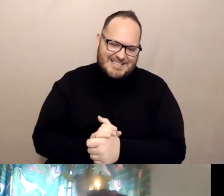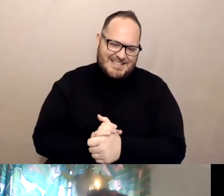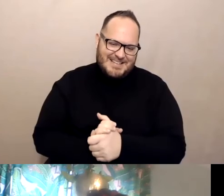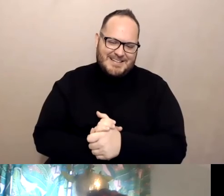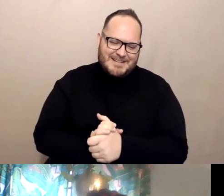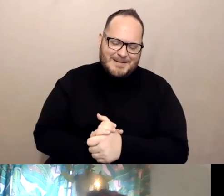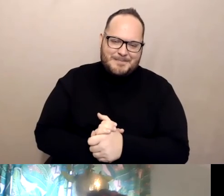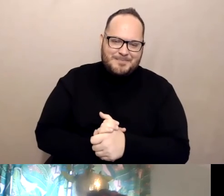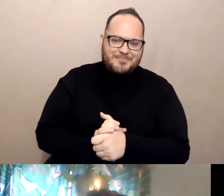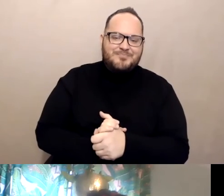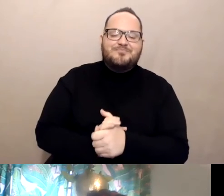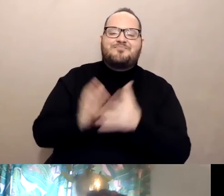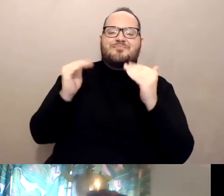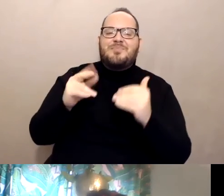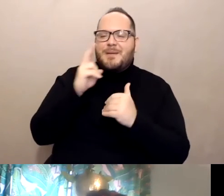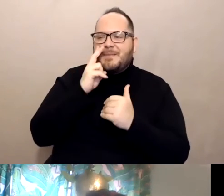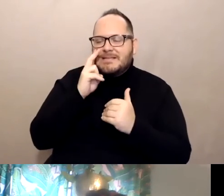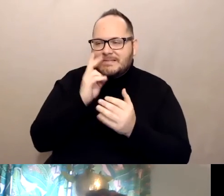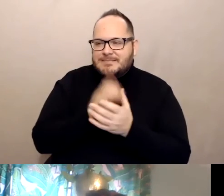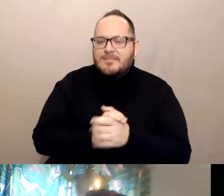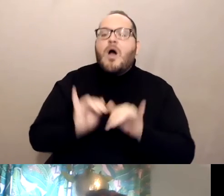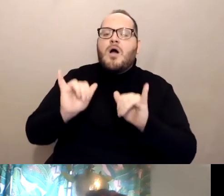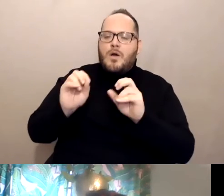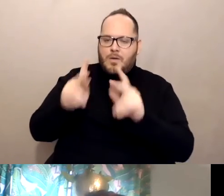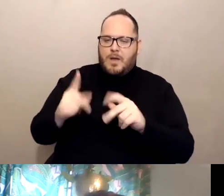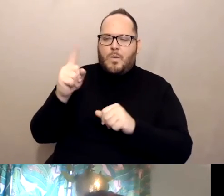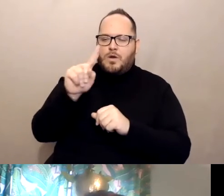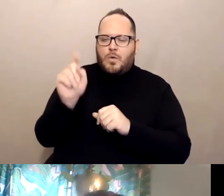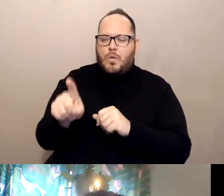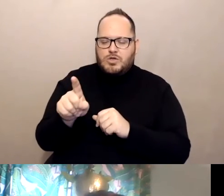Let's see here. Okay, here's the question guys? We'll do one more question here.